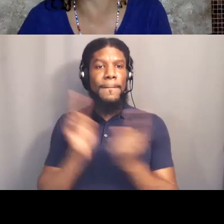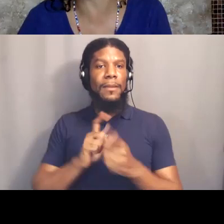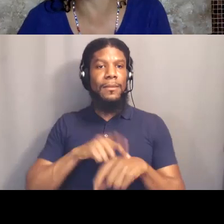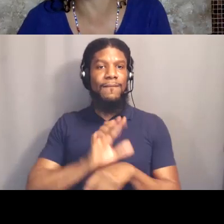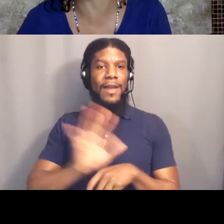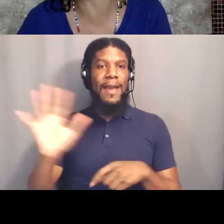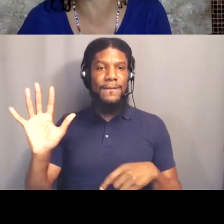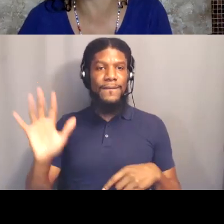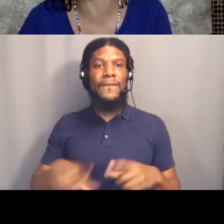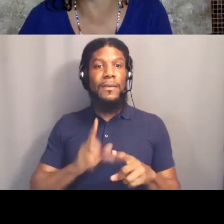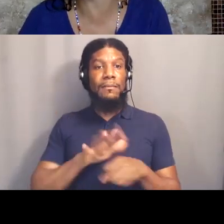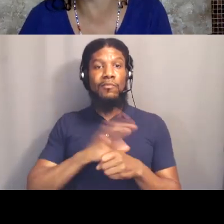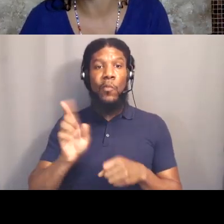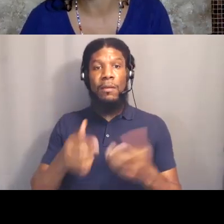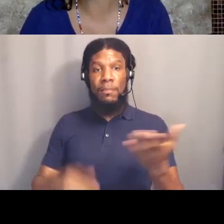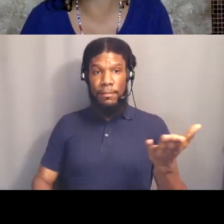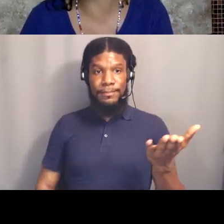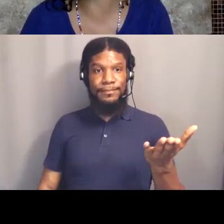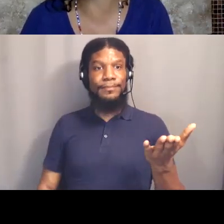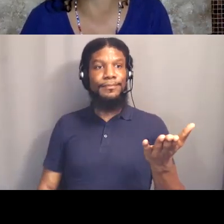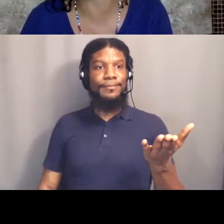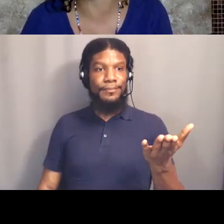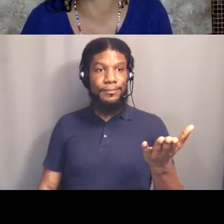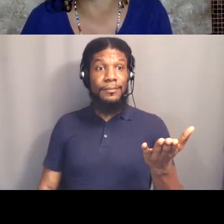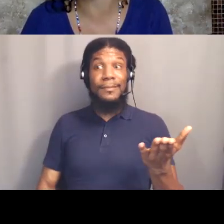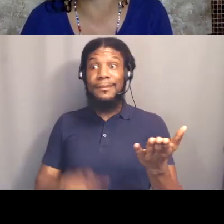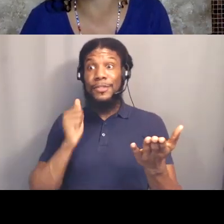at 333 South Beaudry especially if you're a parent,